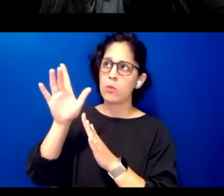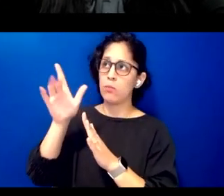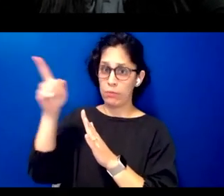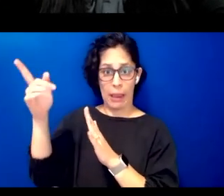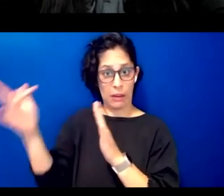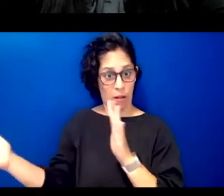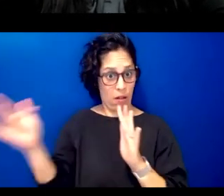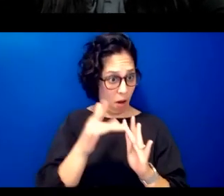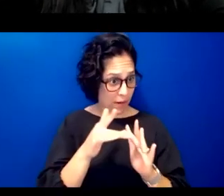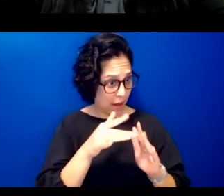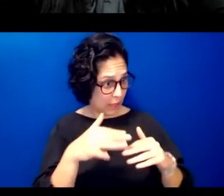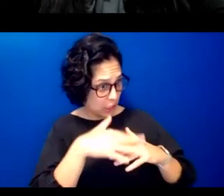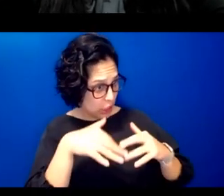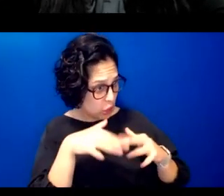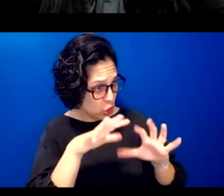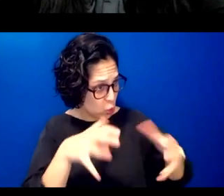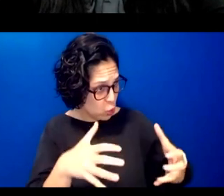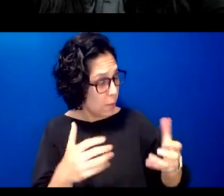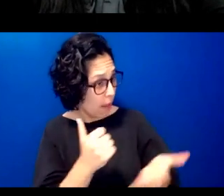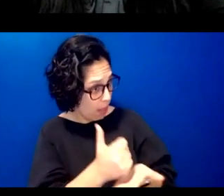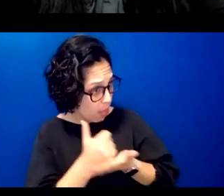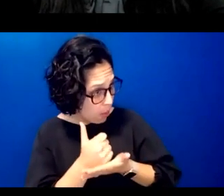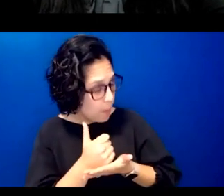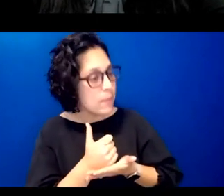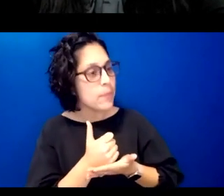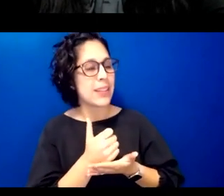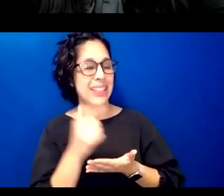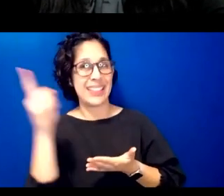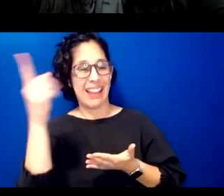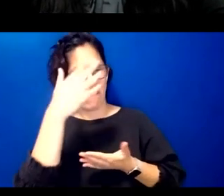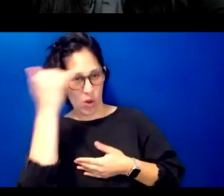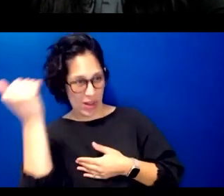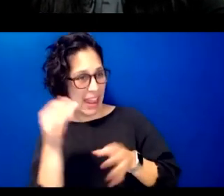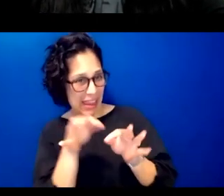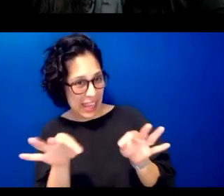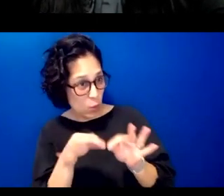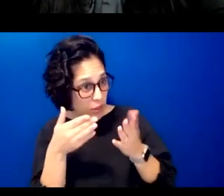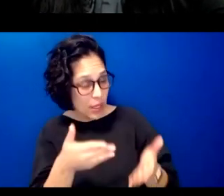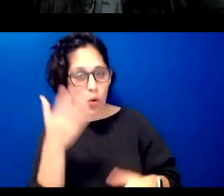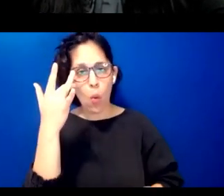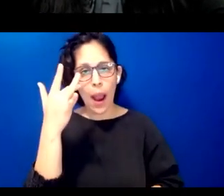indigenous language groups to forget that language exists because of a community and